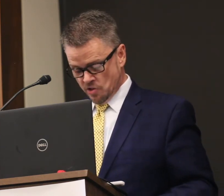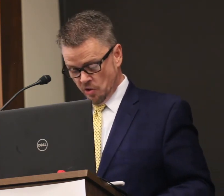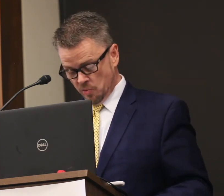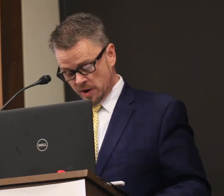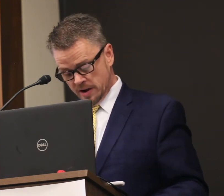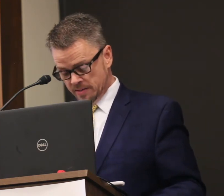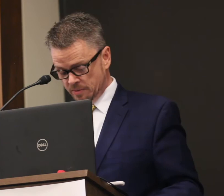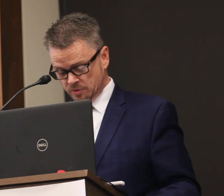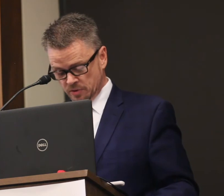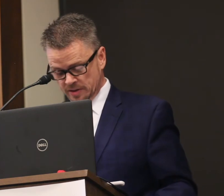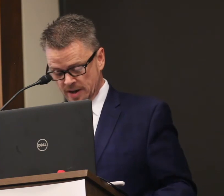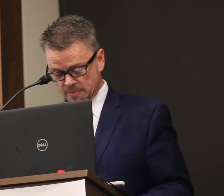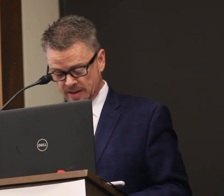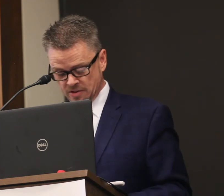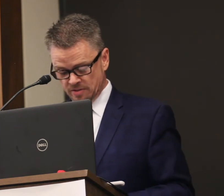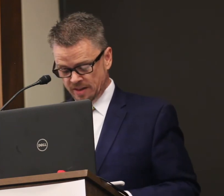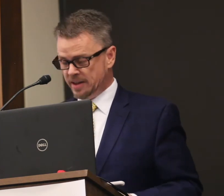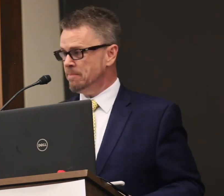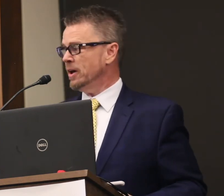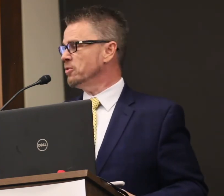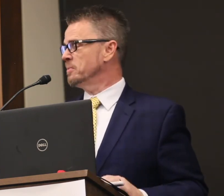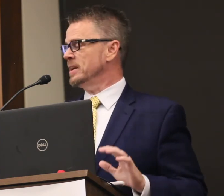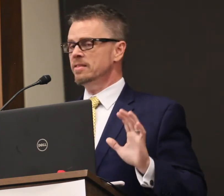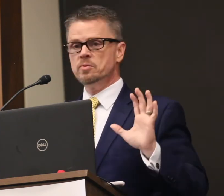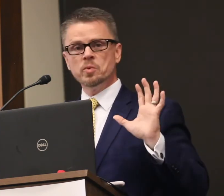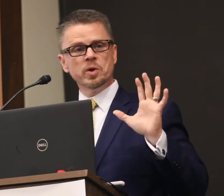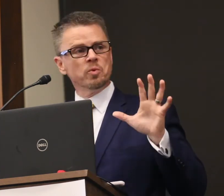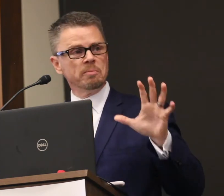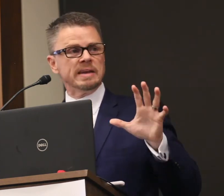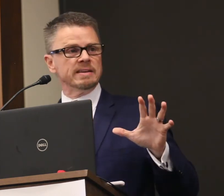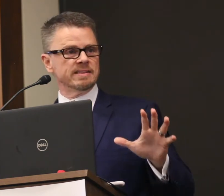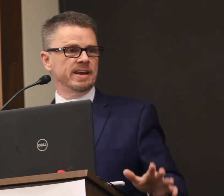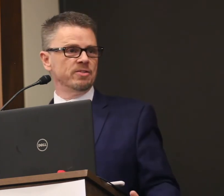So, it was really an obligation that compelled me and then when we were meeting together